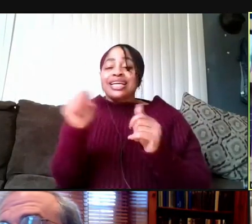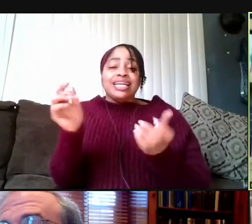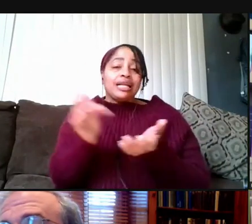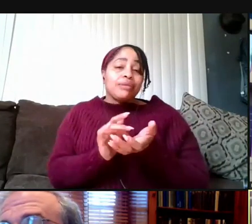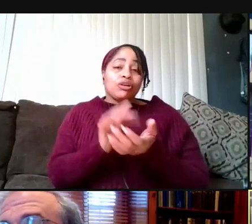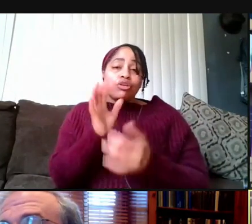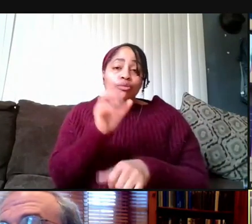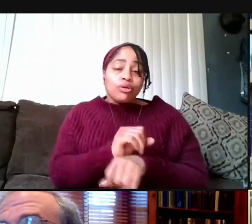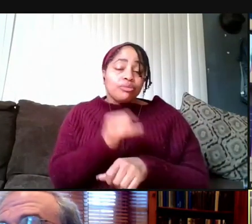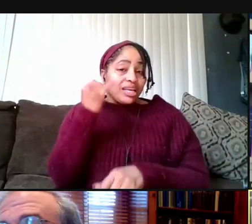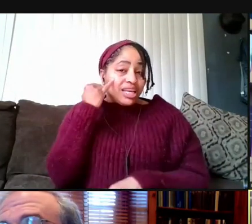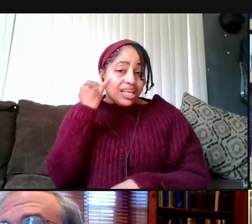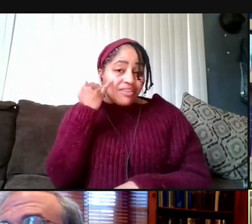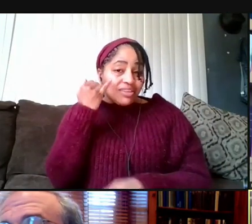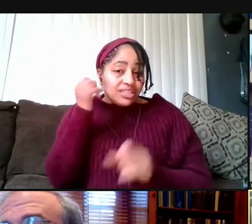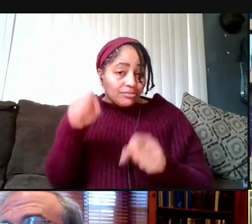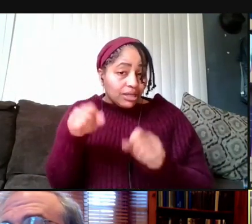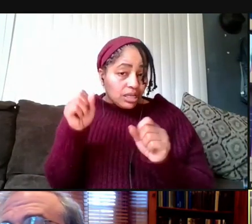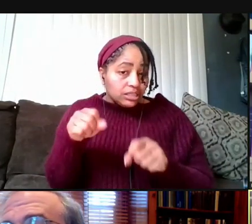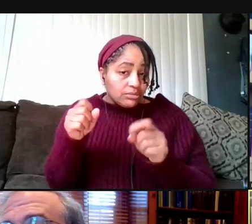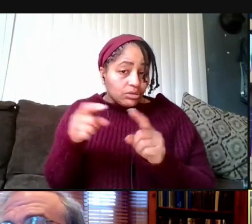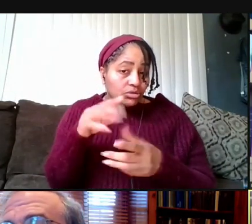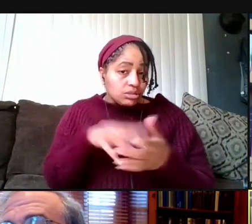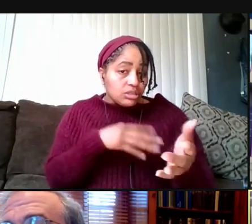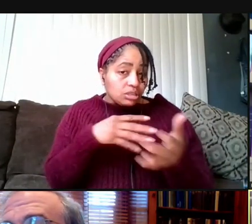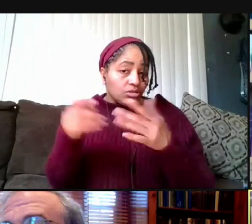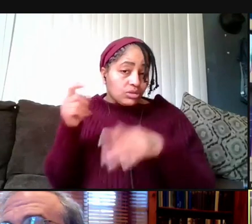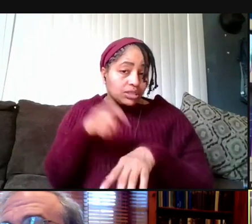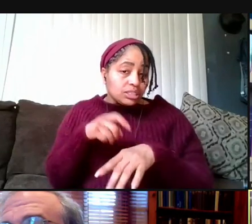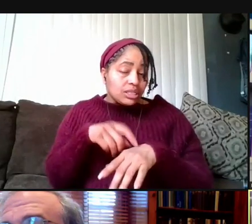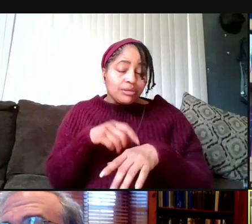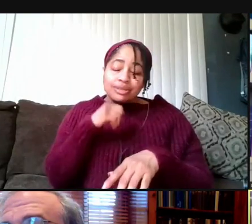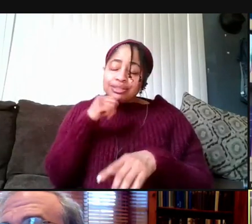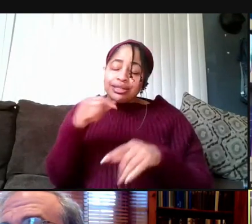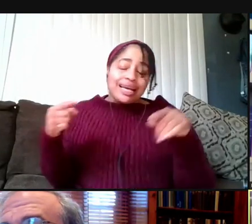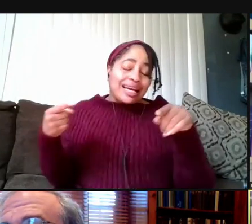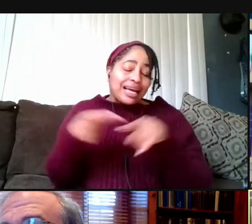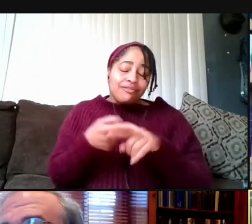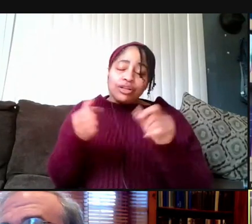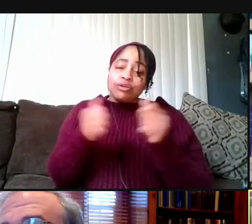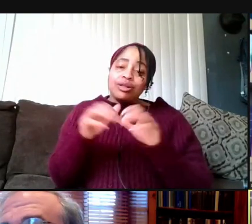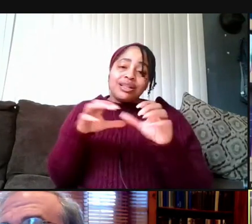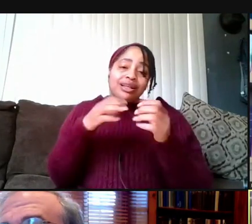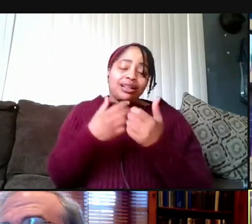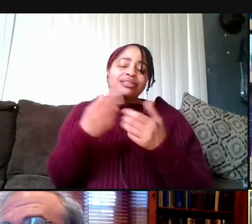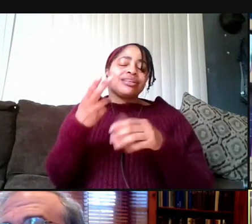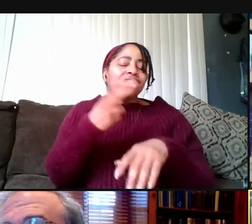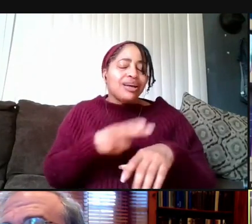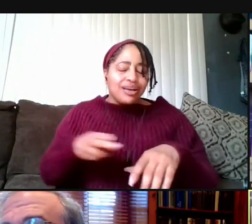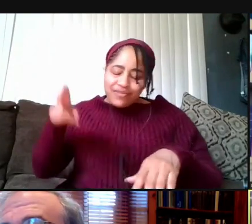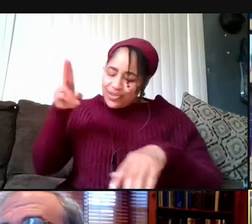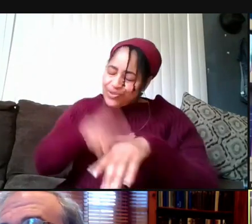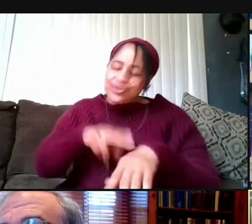if it is possible to schedule at a time that doesn't conflict with classes, of course that's the best option,